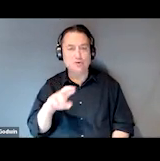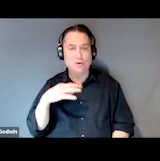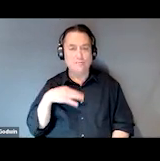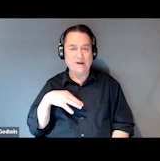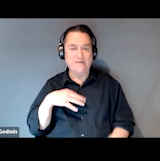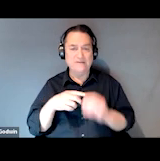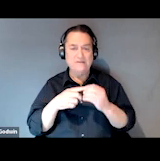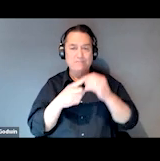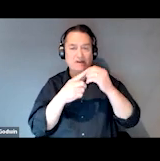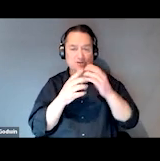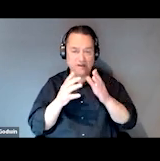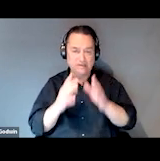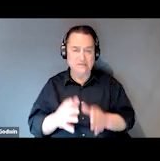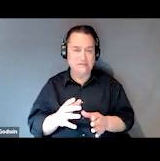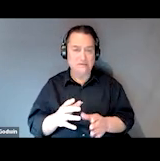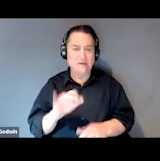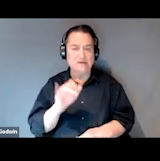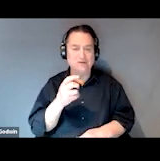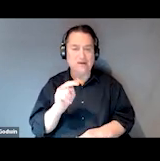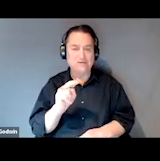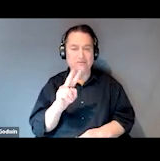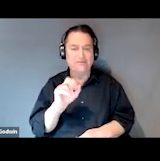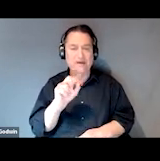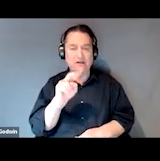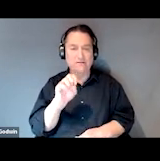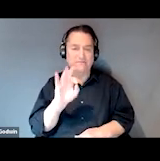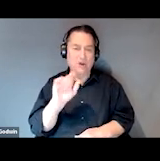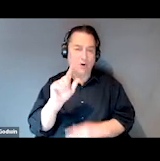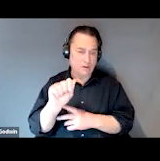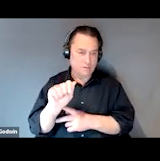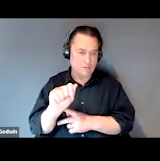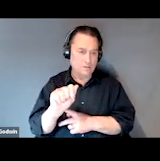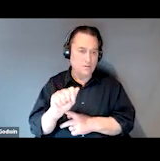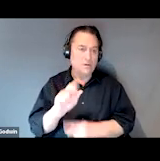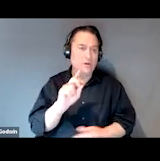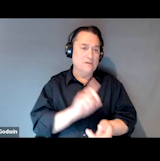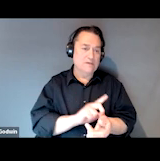at the Sulzbacher Center in Jacksonville, Florida. We've got, with her today, Dr. Abby Krishna,